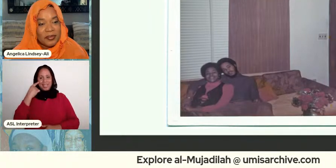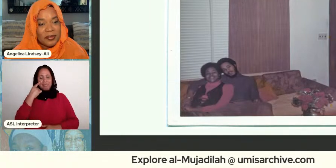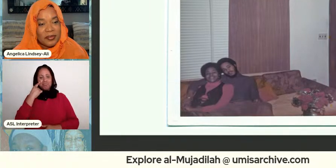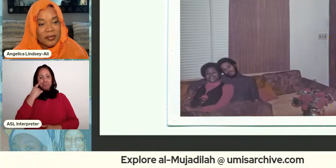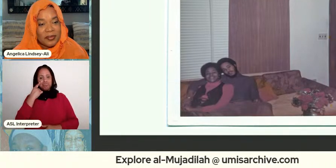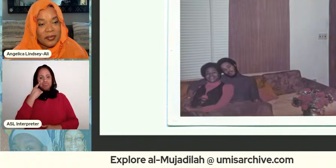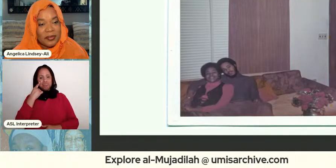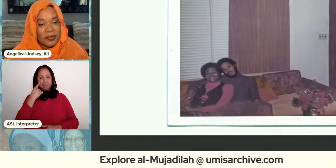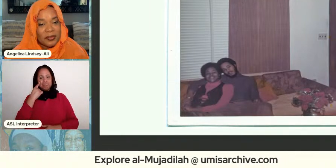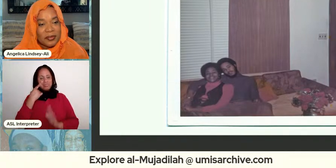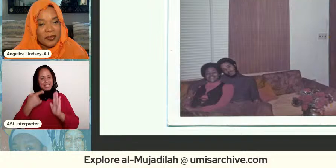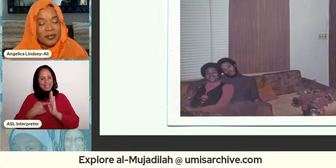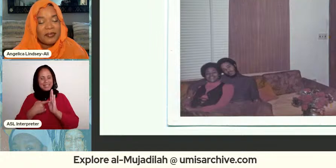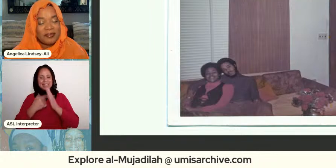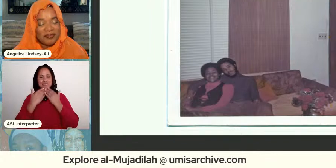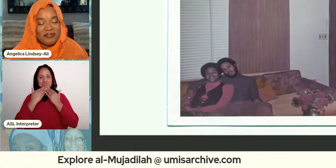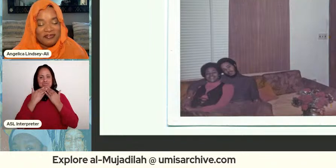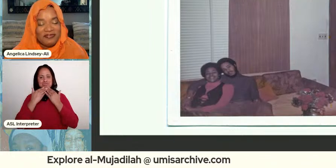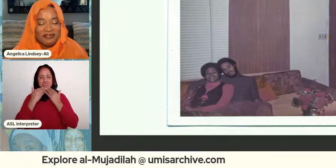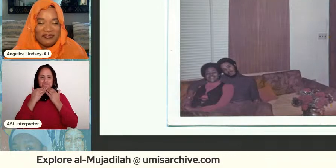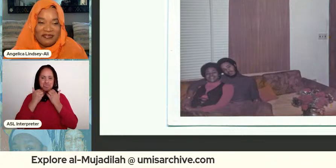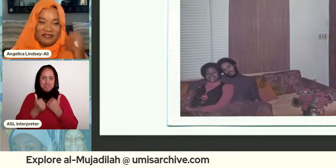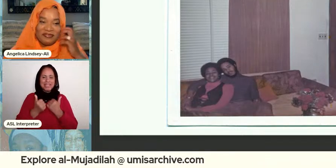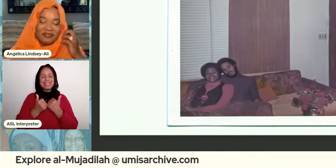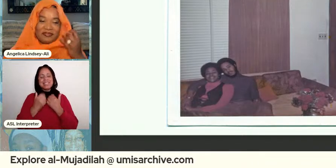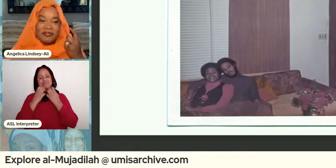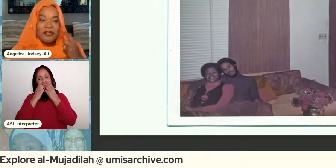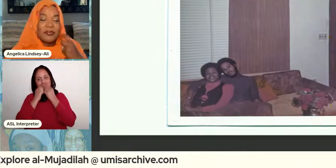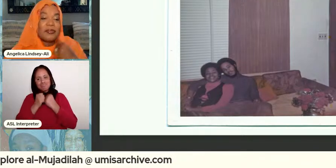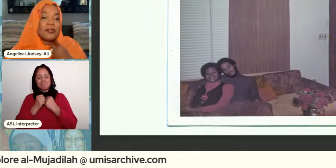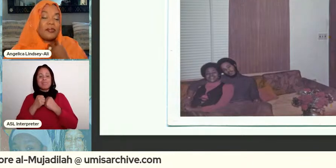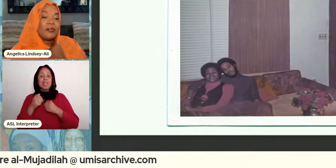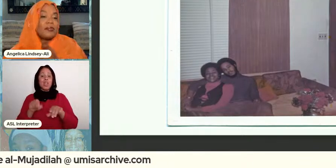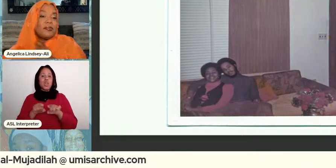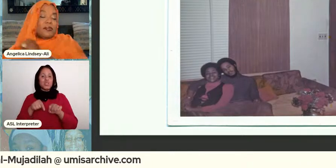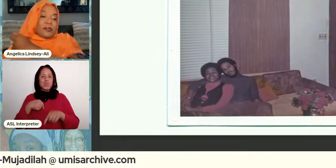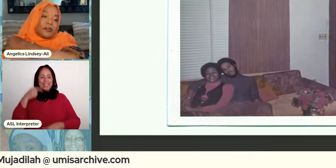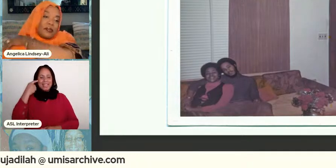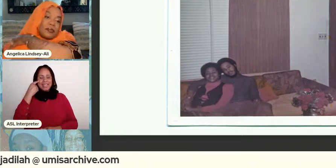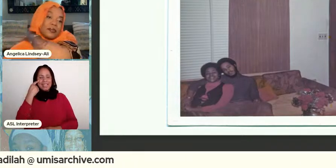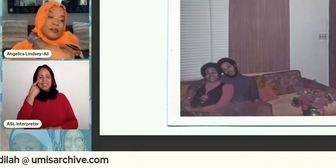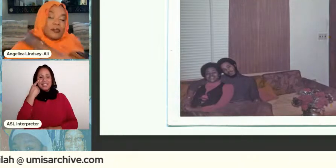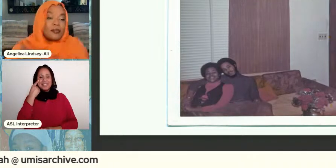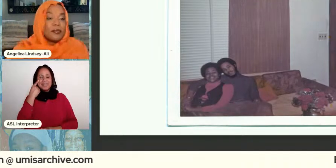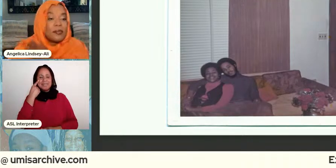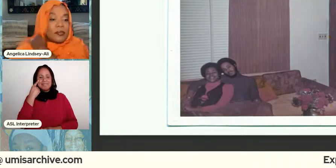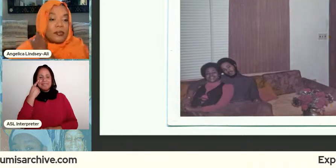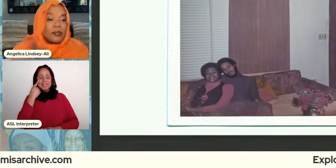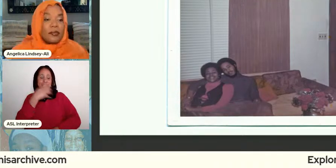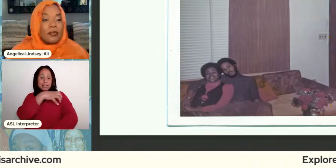just it's a sweet you know it's endearing but also i think um it's powerful to think about